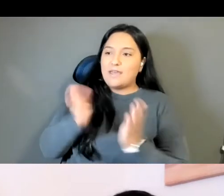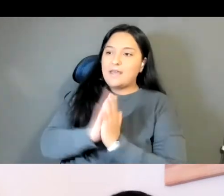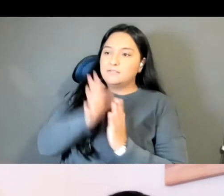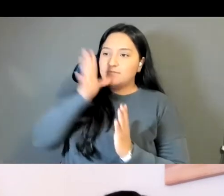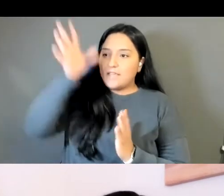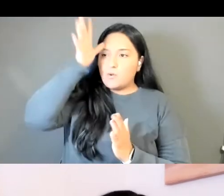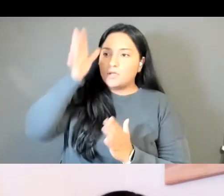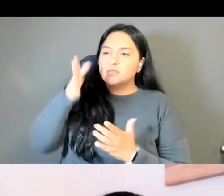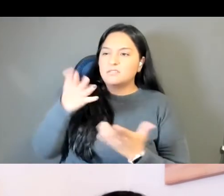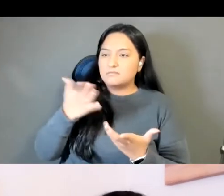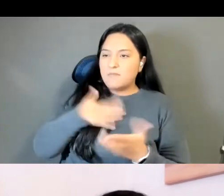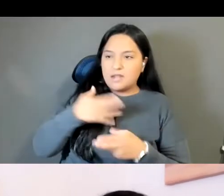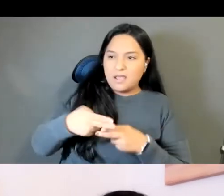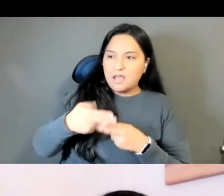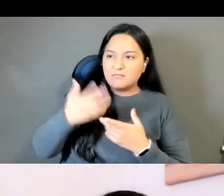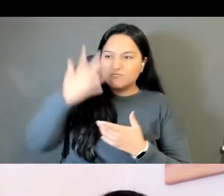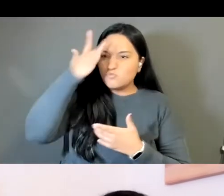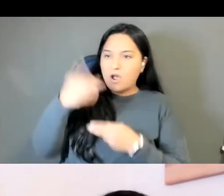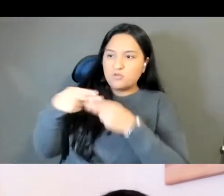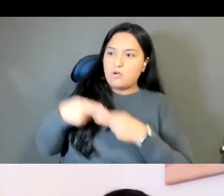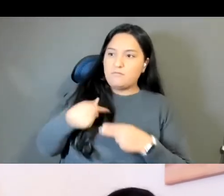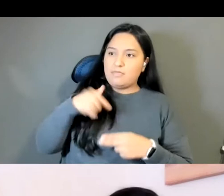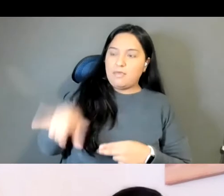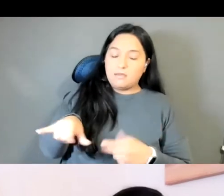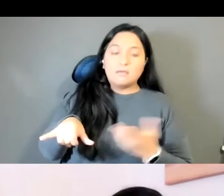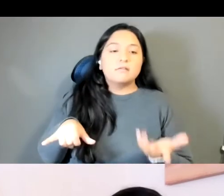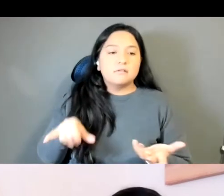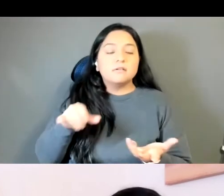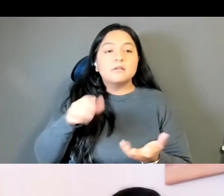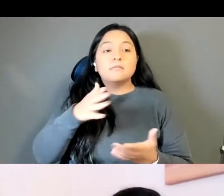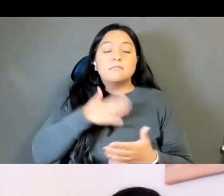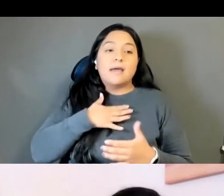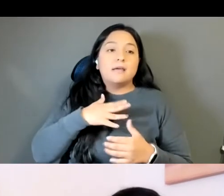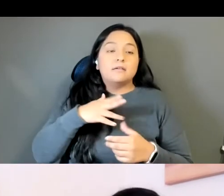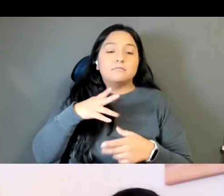my mom was the first person to show up in the attendee list so she's here.